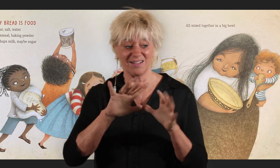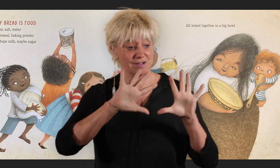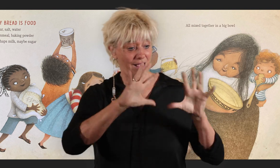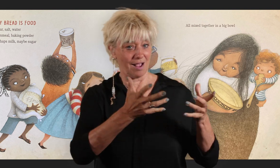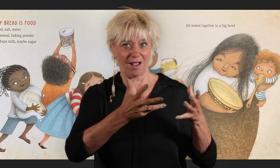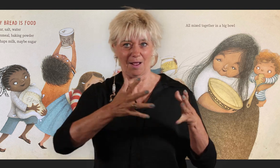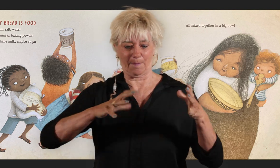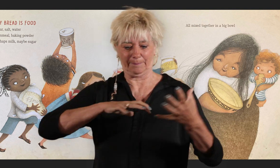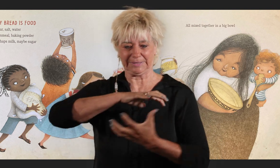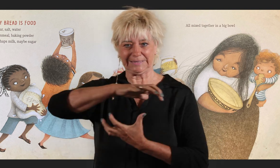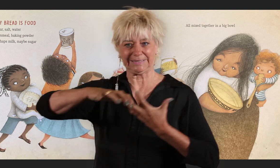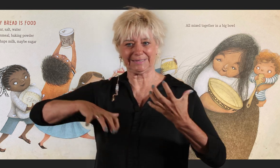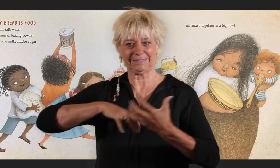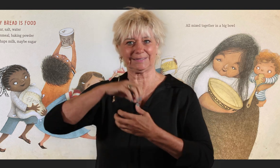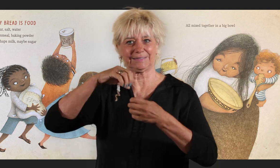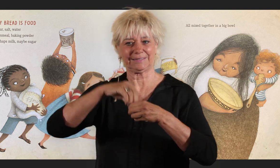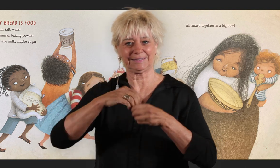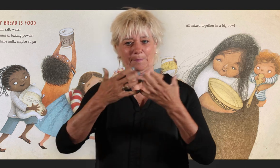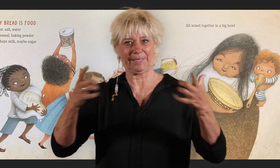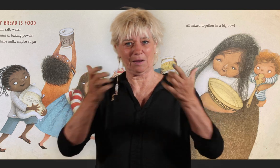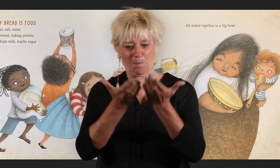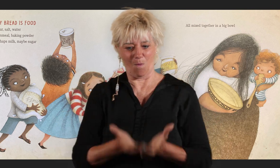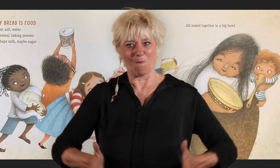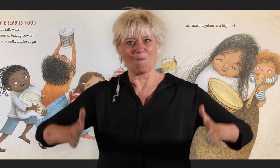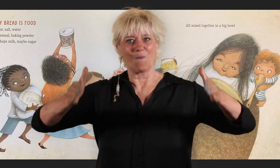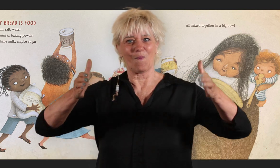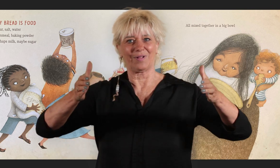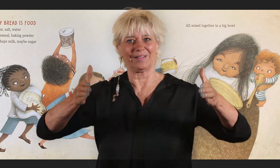All mixed together in a big bowl